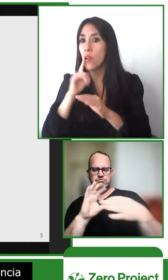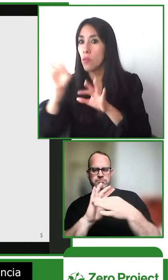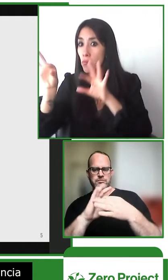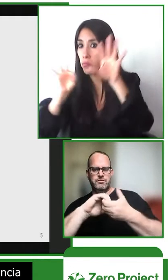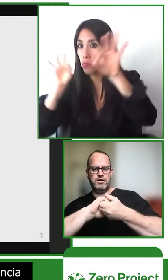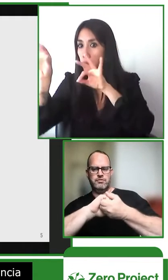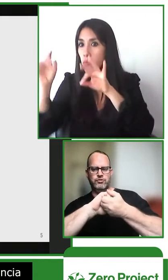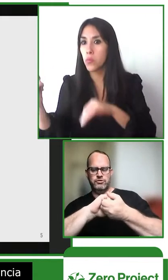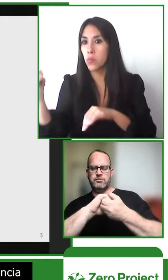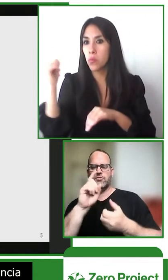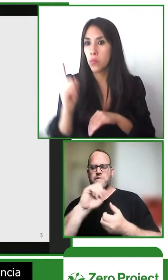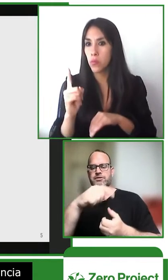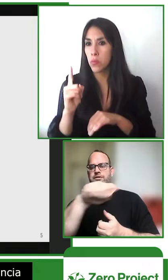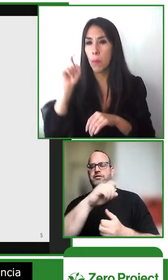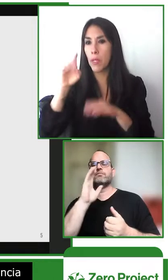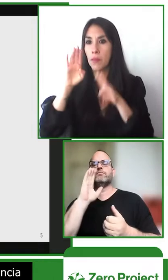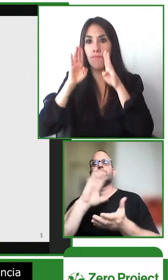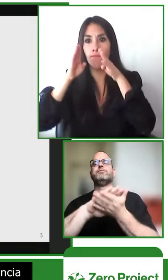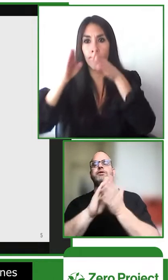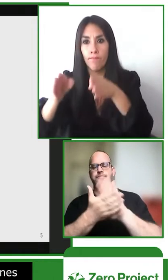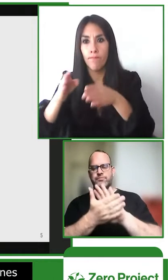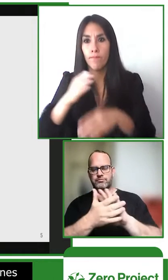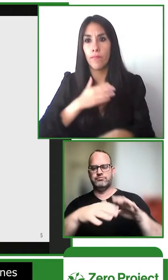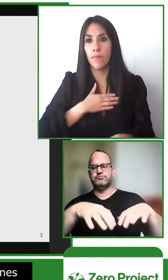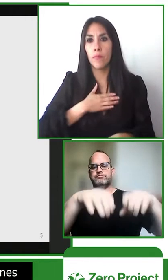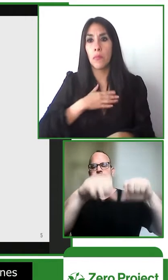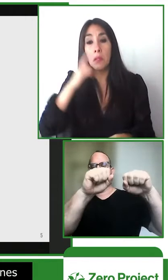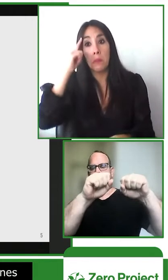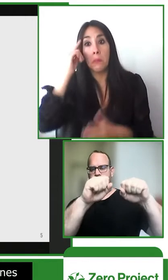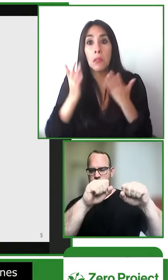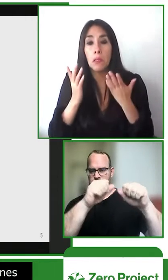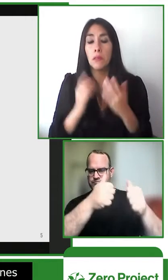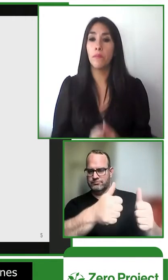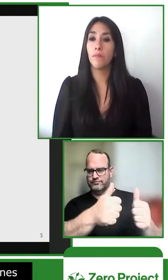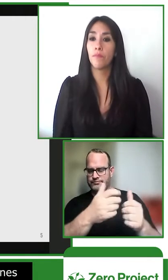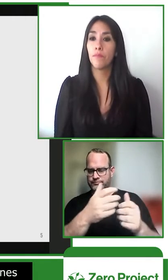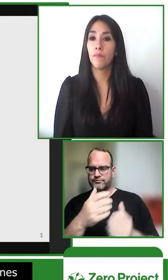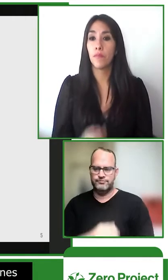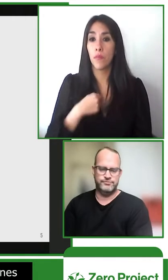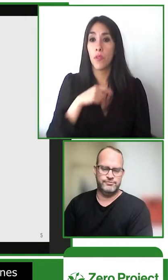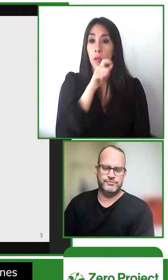share their stories and that they collaborate with others so that really later on they can